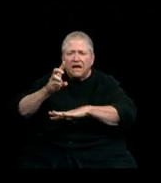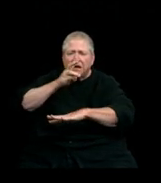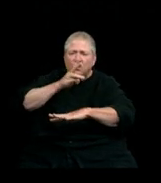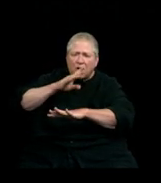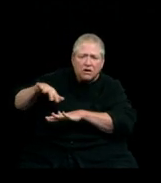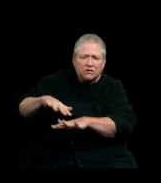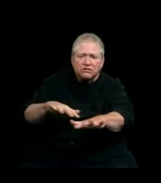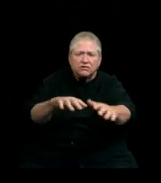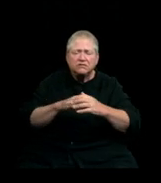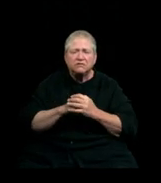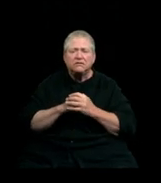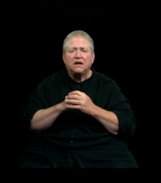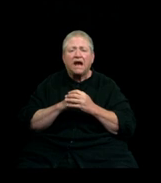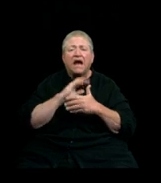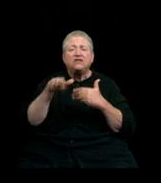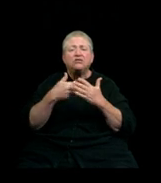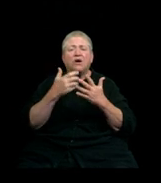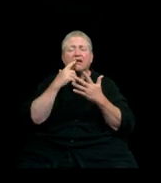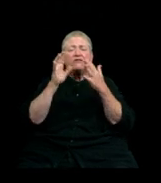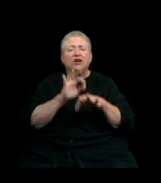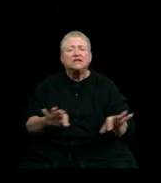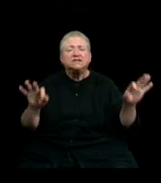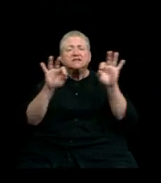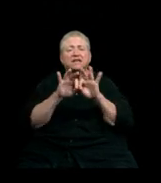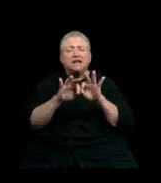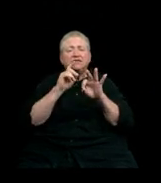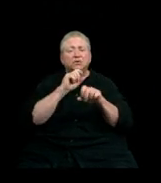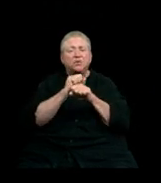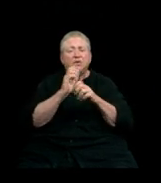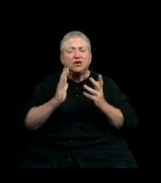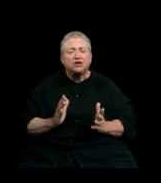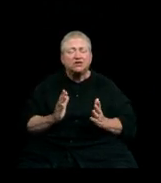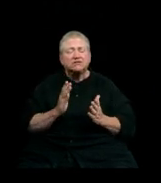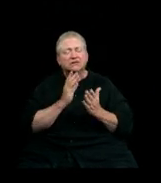And to all of our essential frontline workers, a heartfelt thank you for the sacrifices